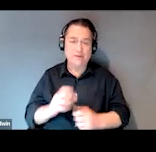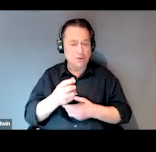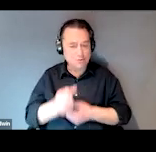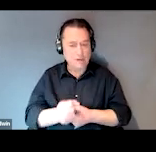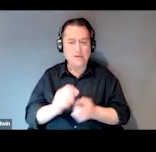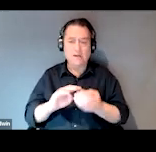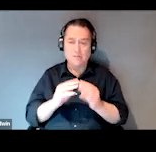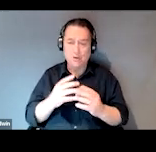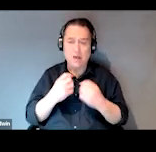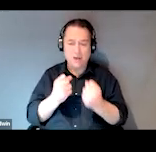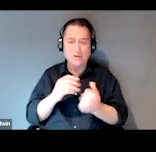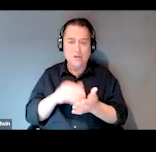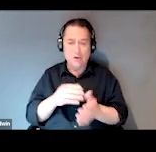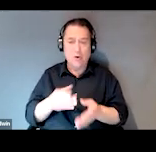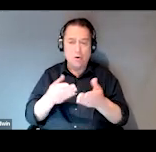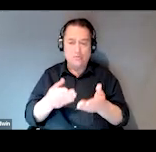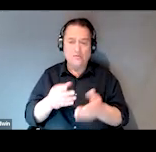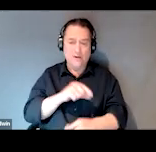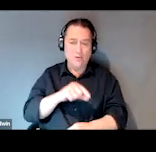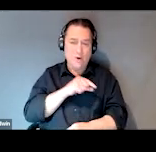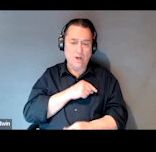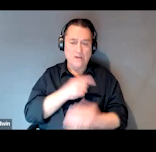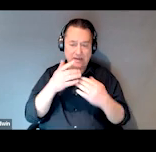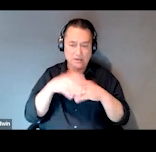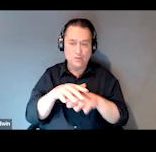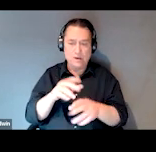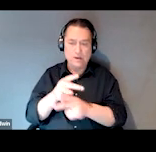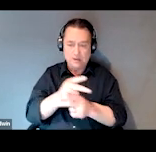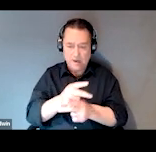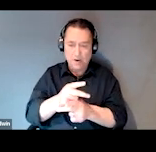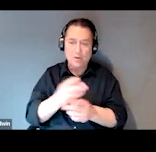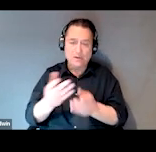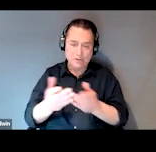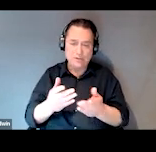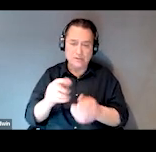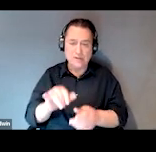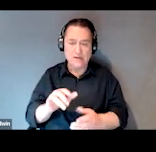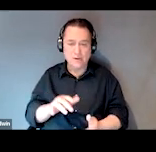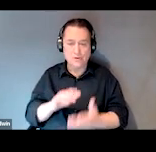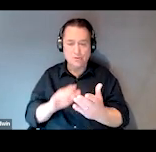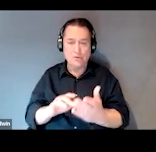by offering quality integrated care and services that pretty much address the social determinants